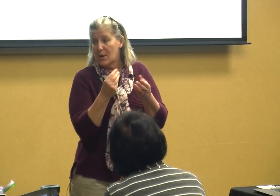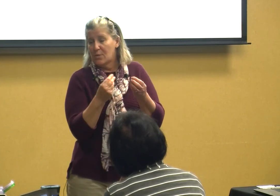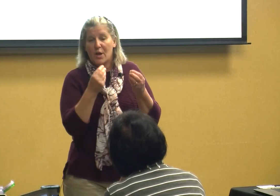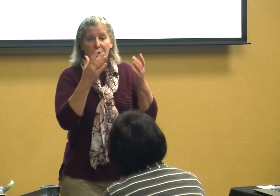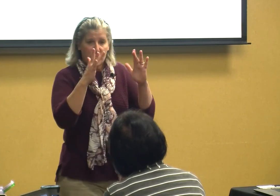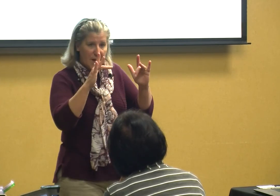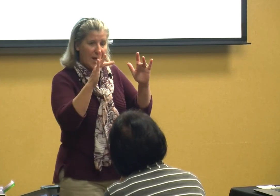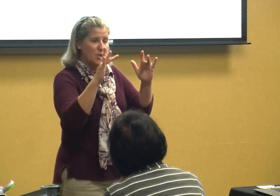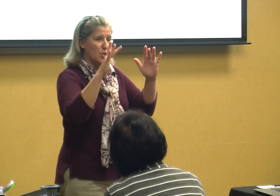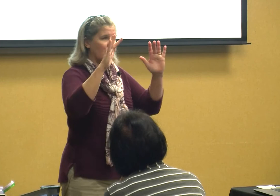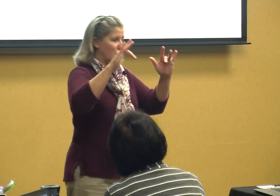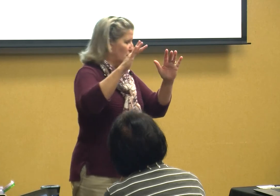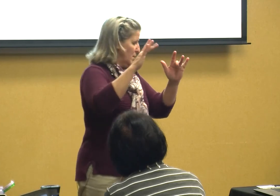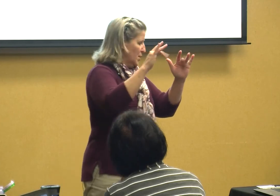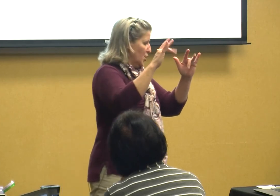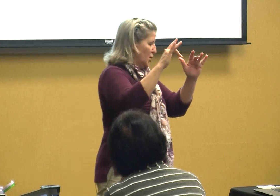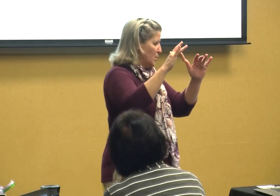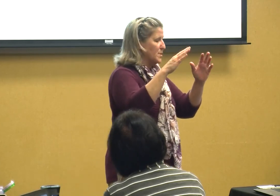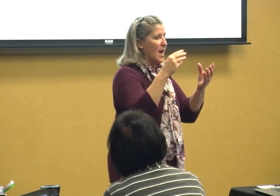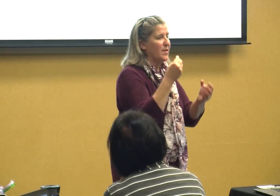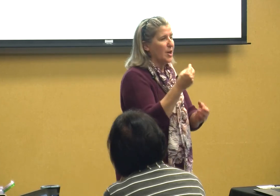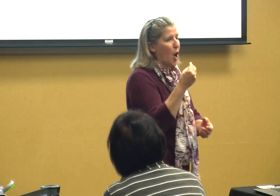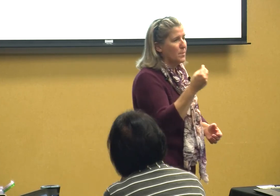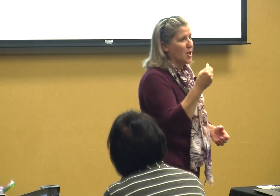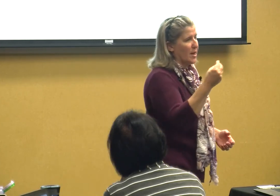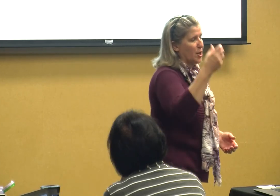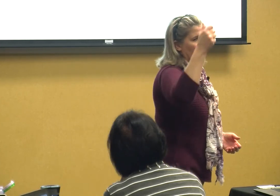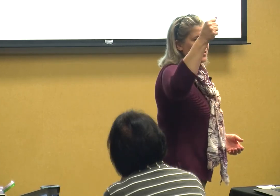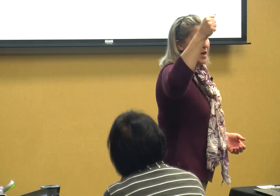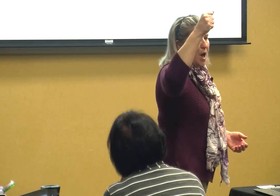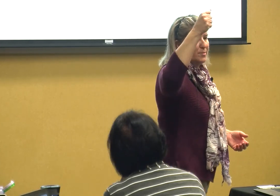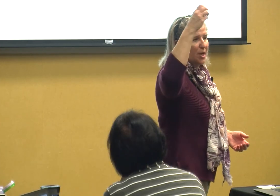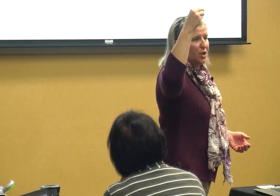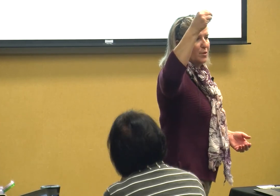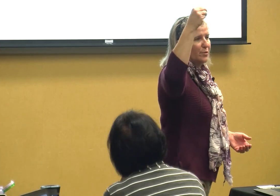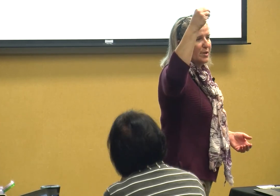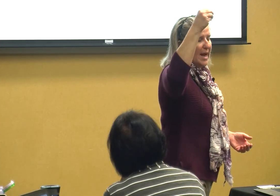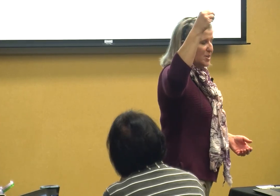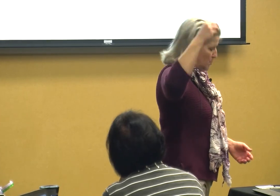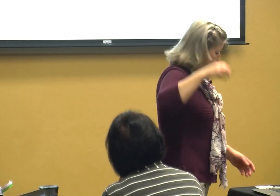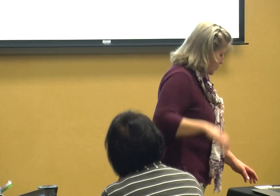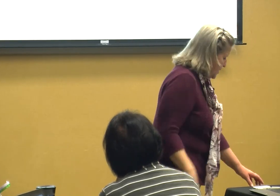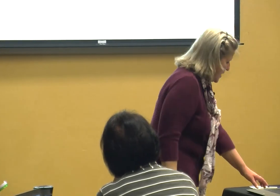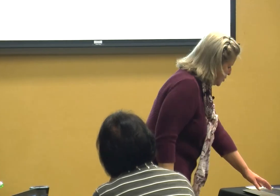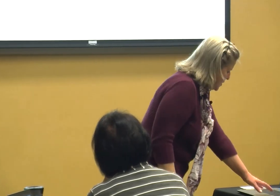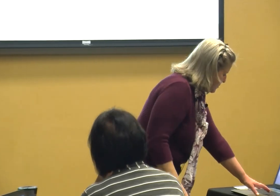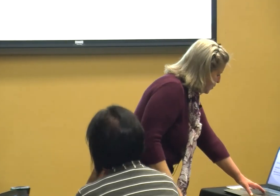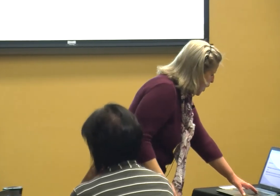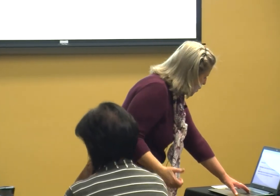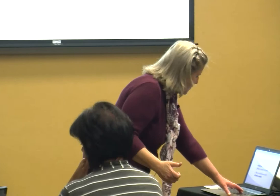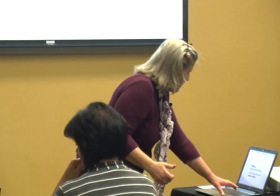the touch cues and then object cues and object keys are tangible you touch them you hold them